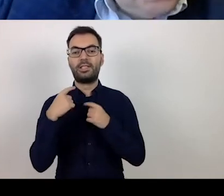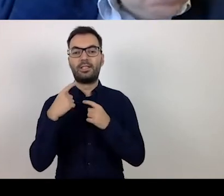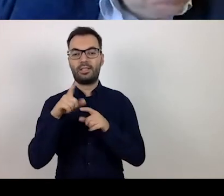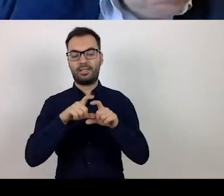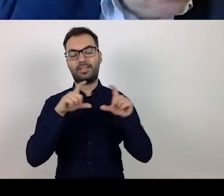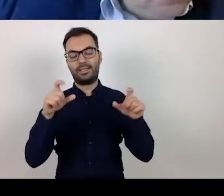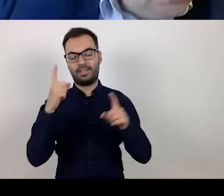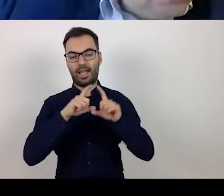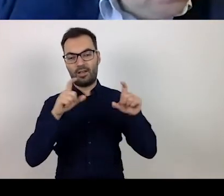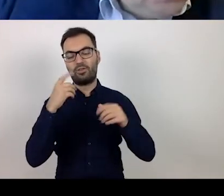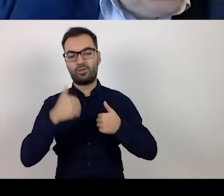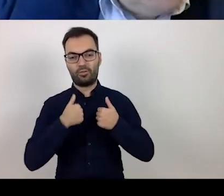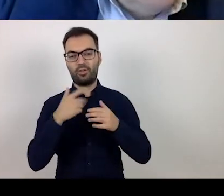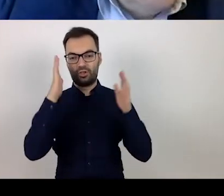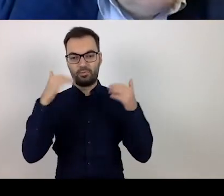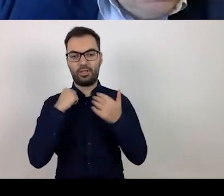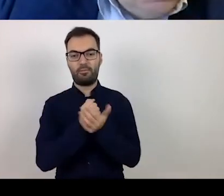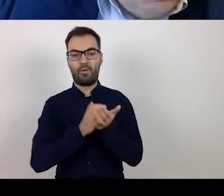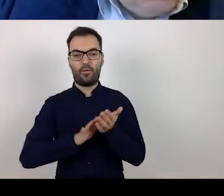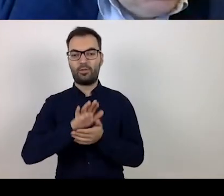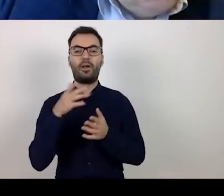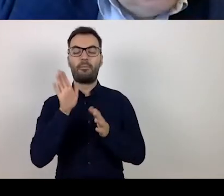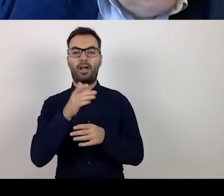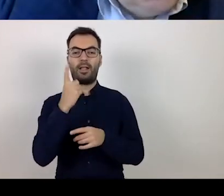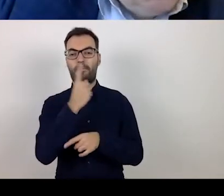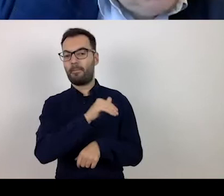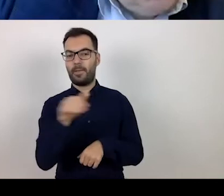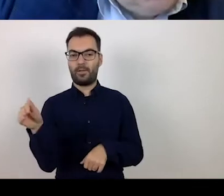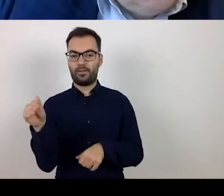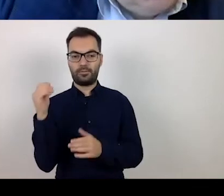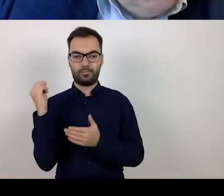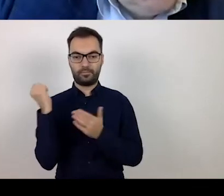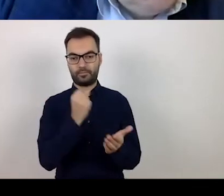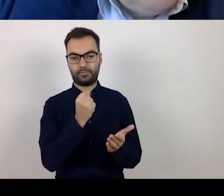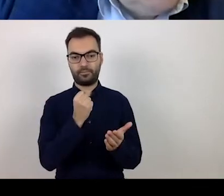The county hospital in Pisz received about 1 million zloty.